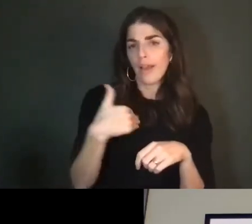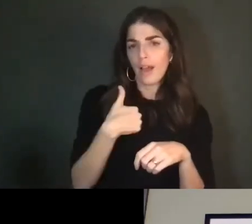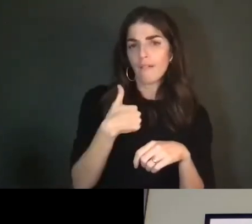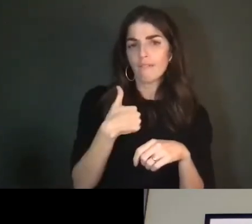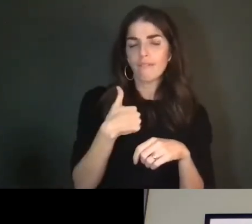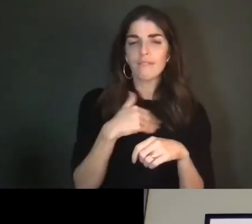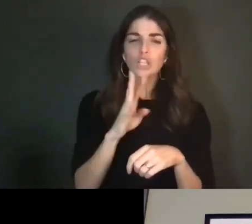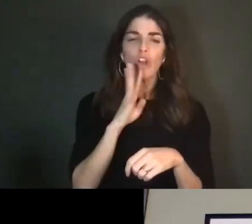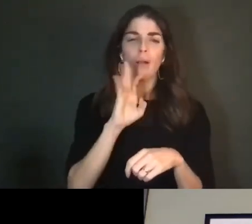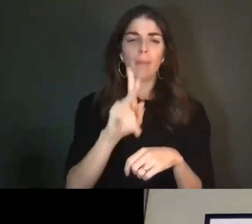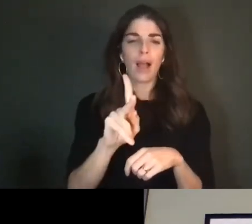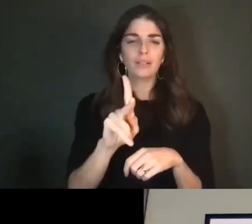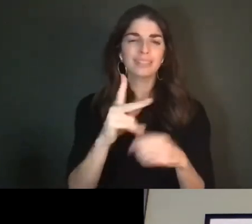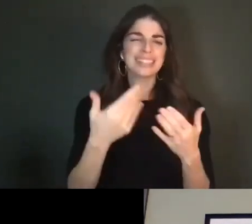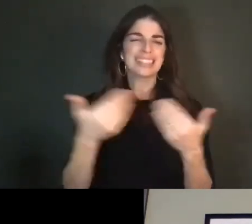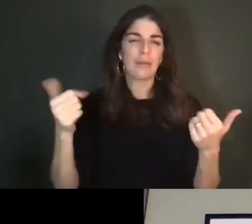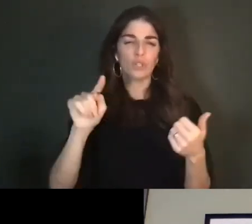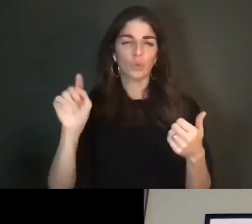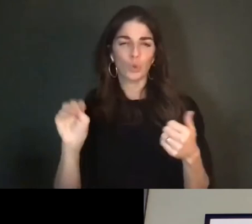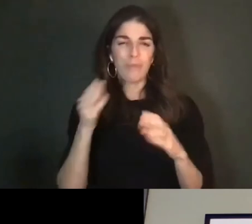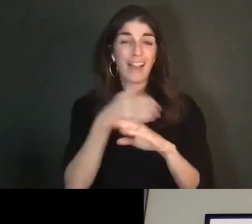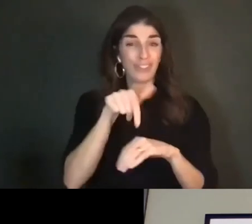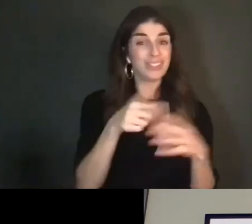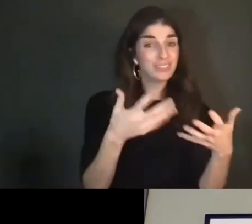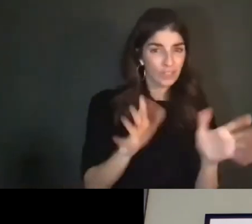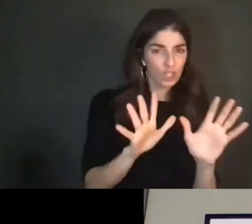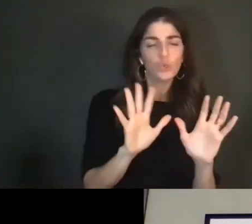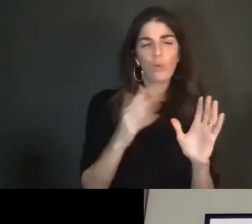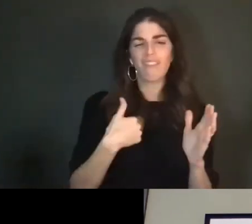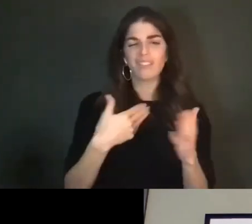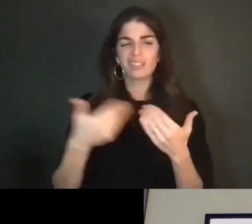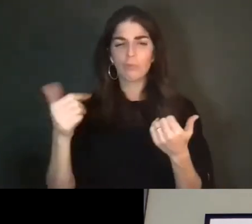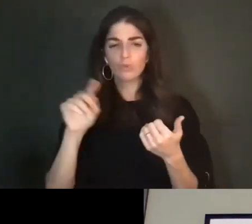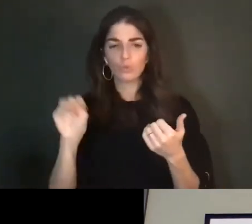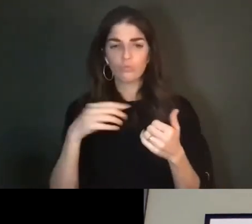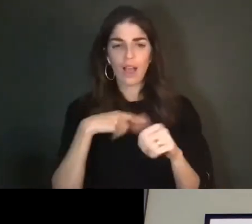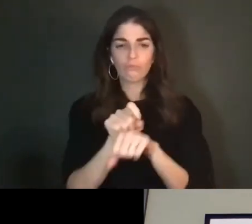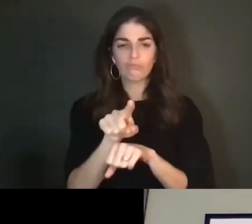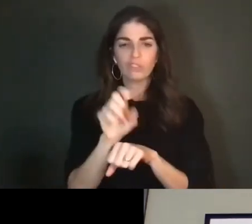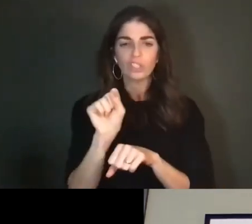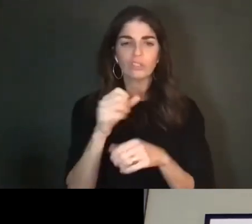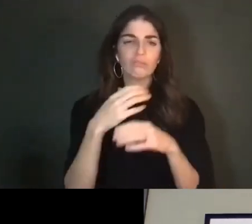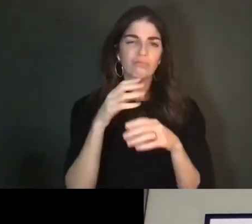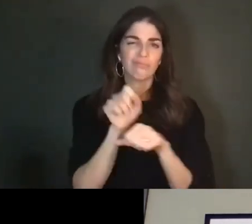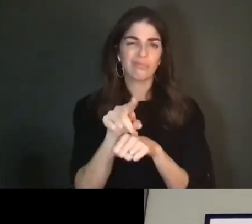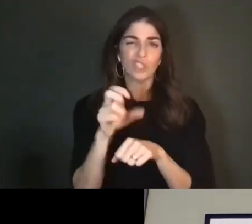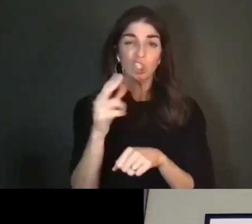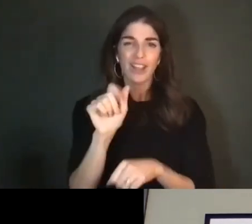back session in a separate Zoom room after this event, which I'll share in the chat now.